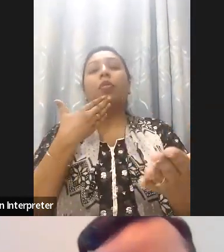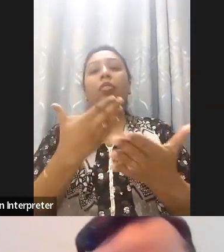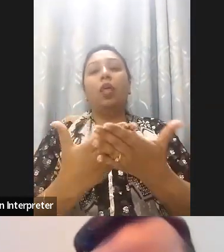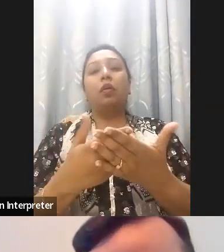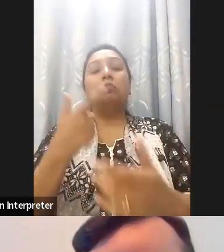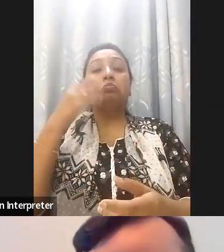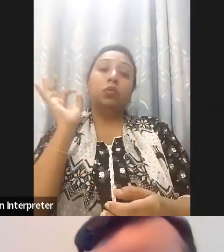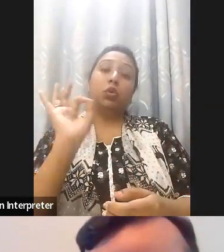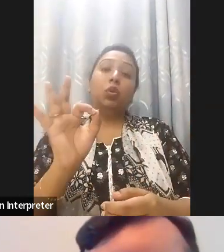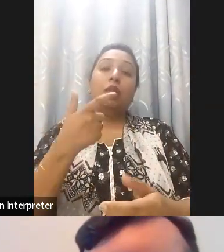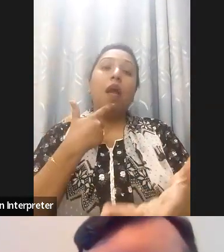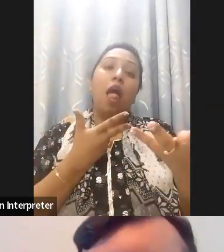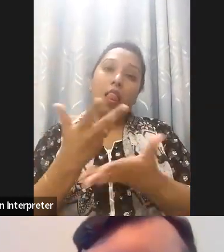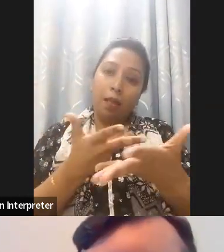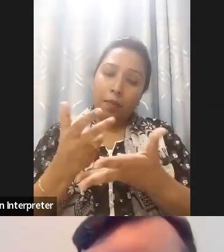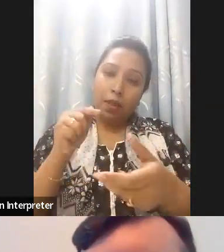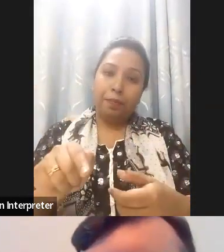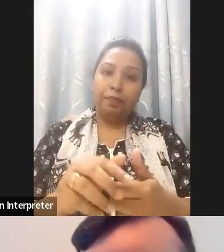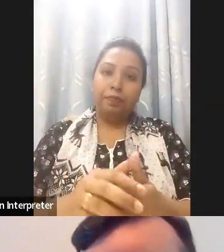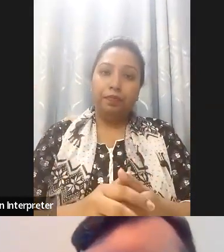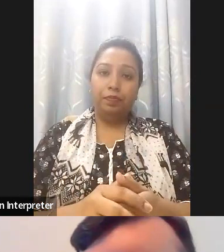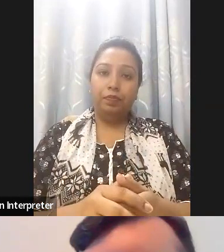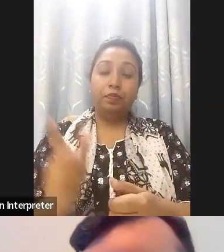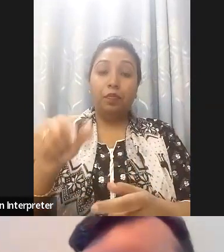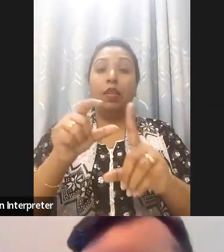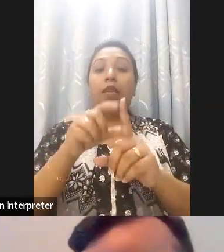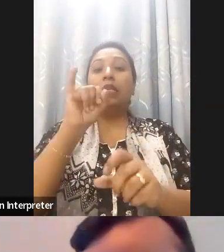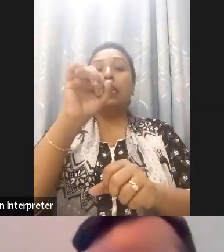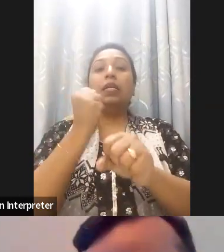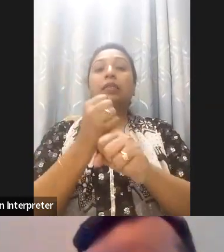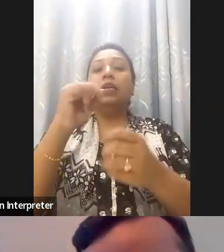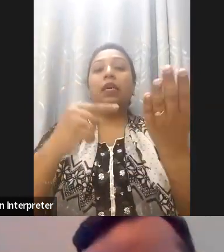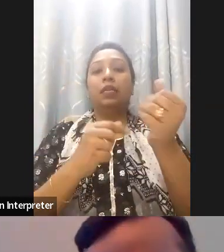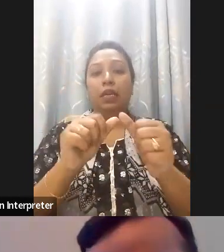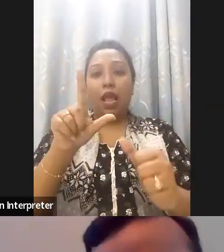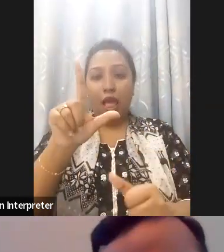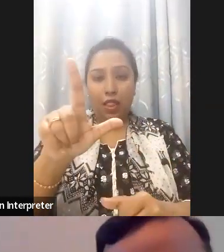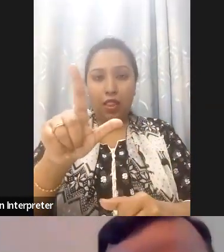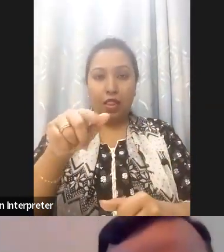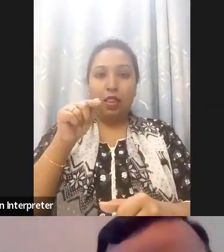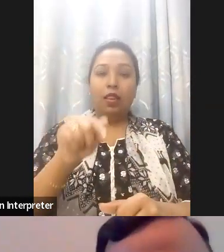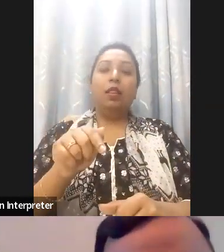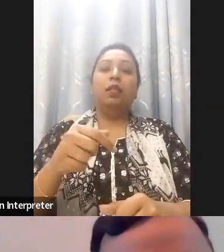discussions about about digital inclusion and we invite you to submit your questions or further